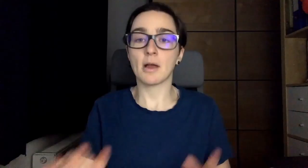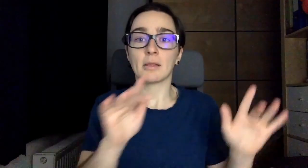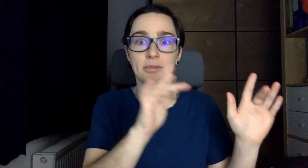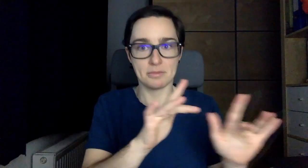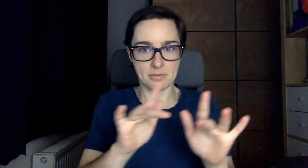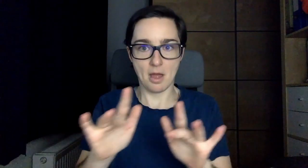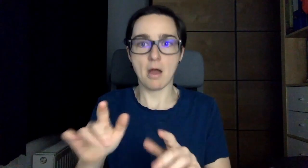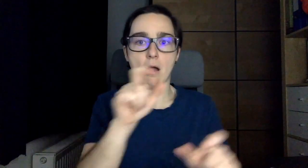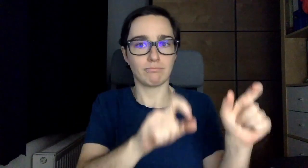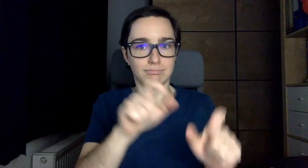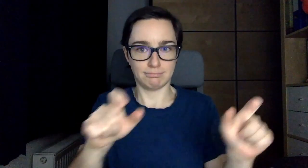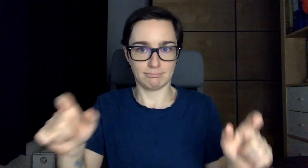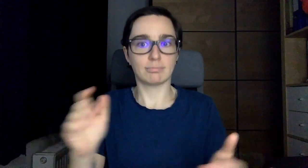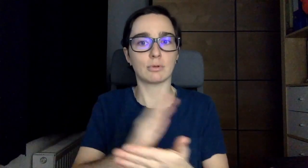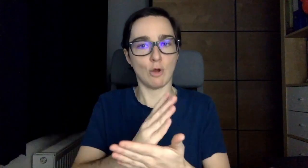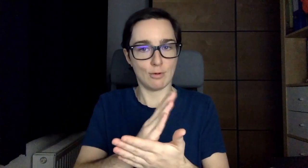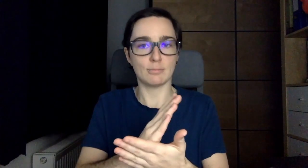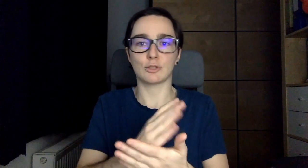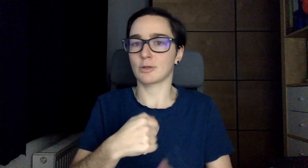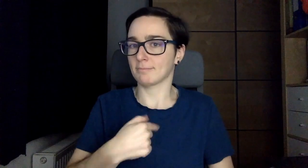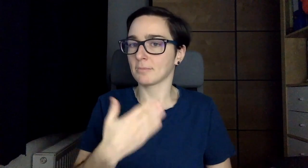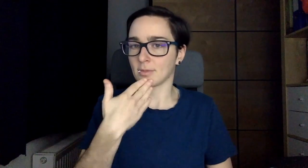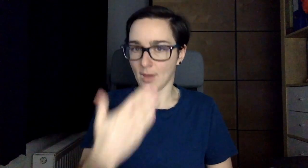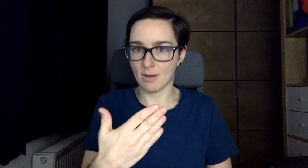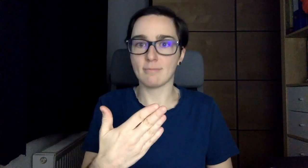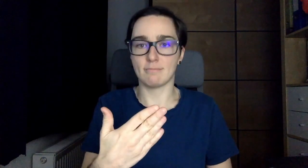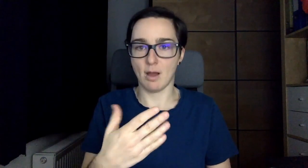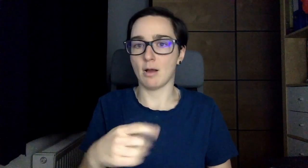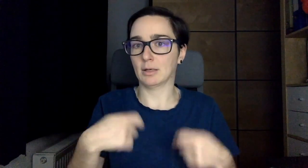I am thankful for interpreters.